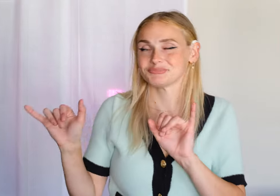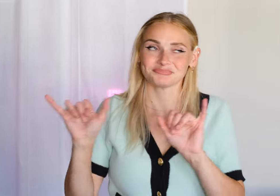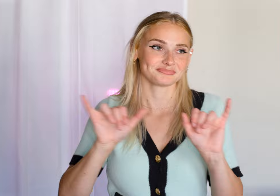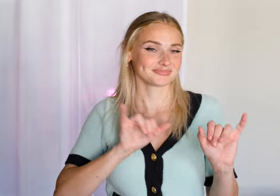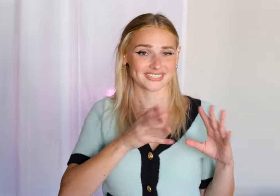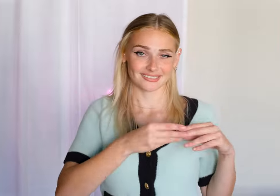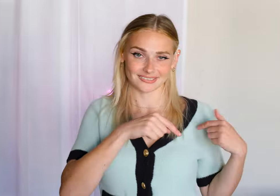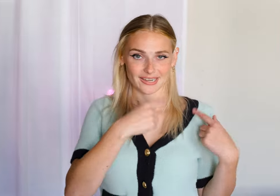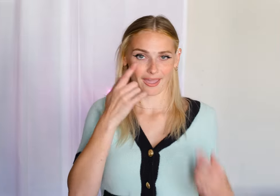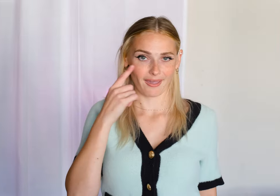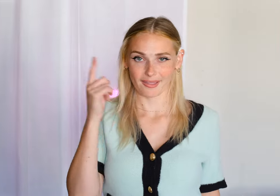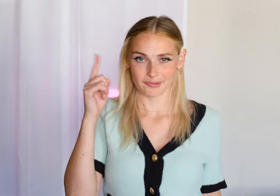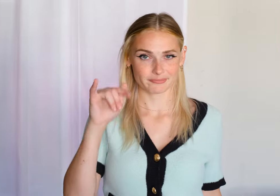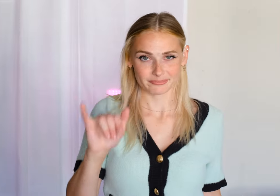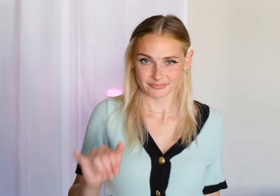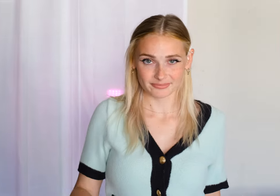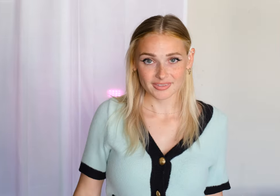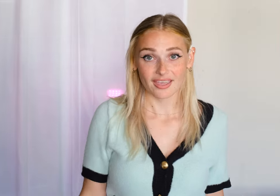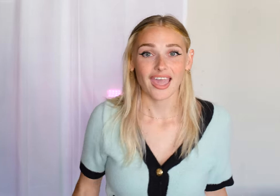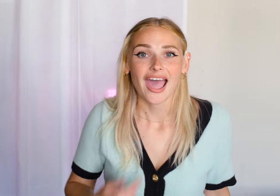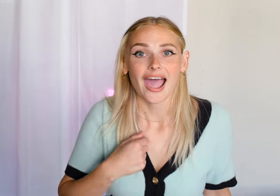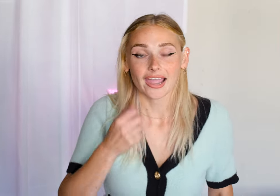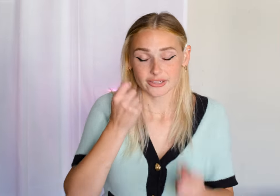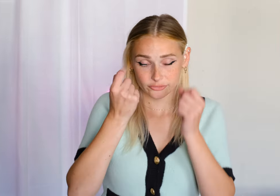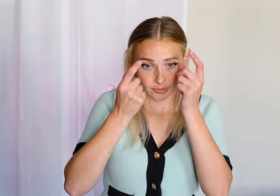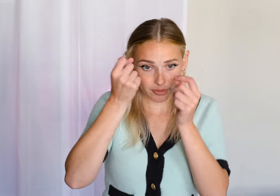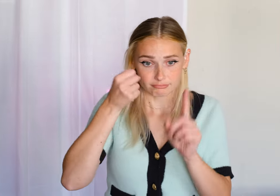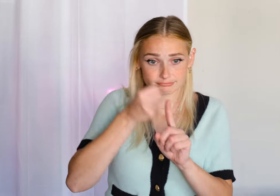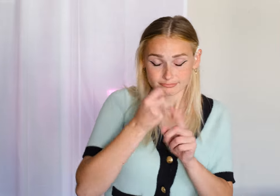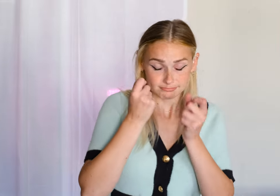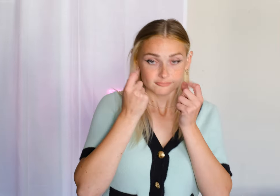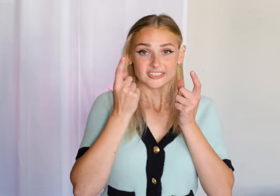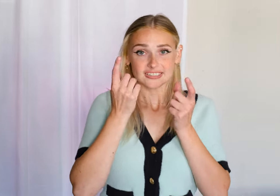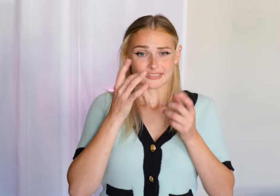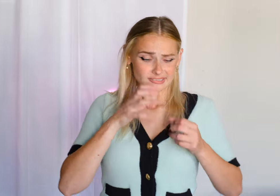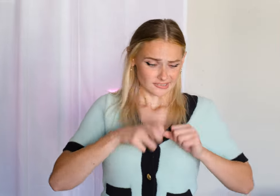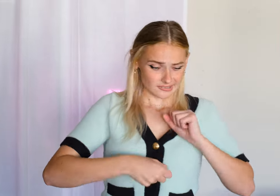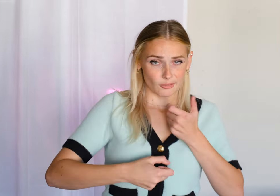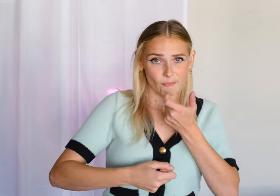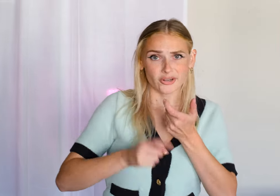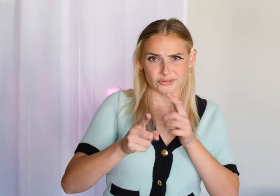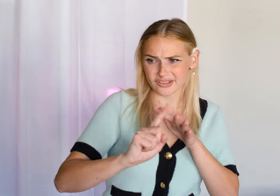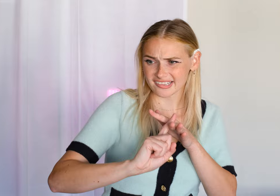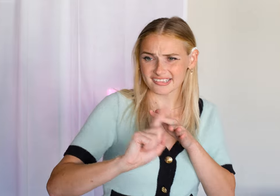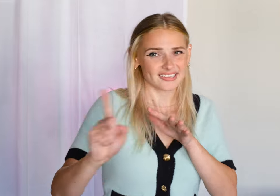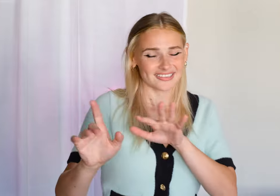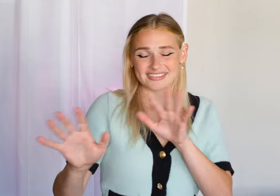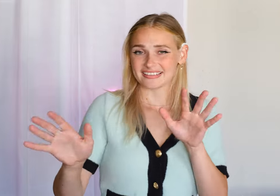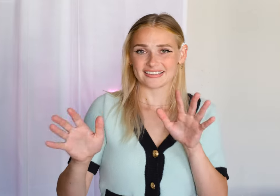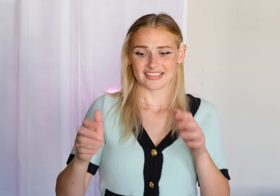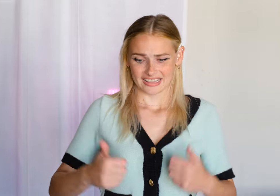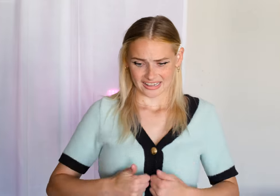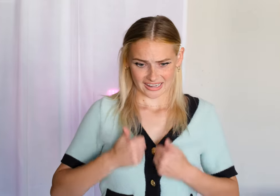🎶Tale as old as time🎶 🎶I wake up screaming from dreaming, one day I'll watch as you're leaving🎶